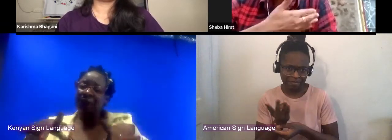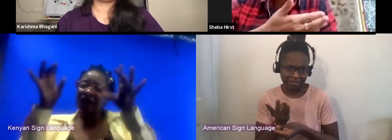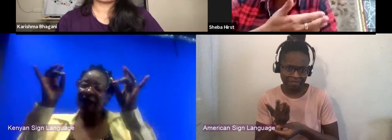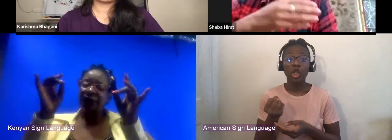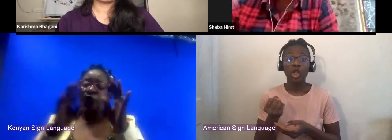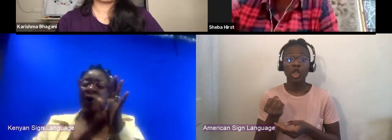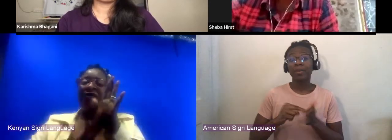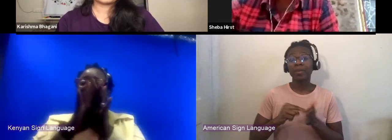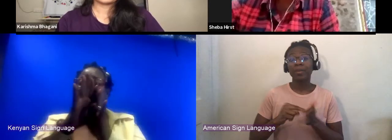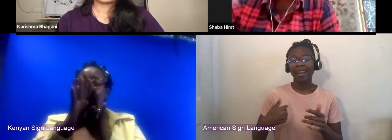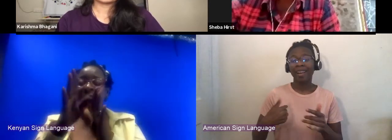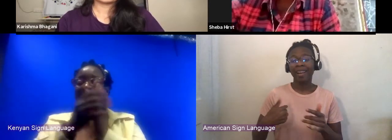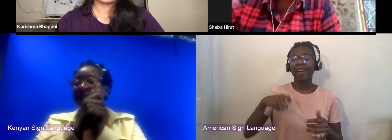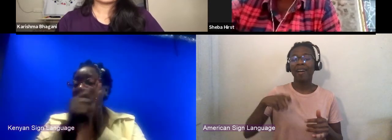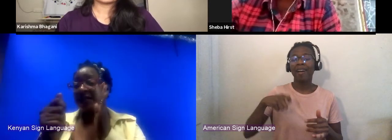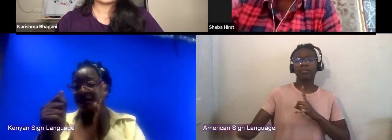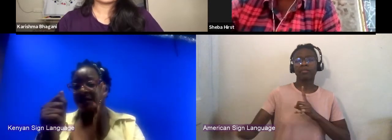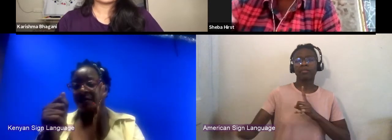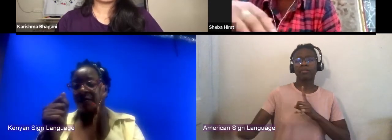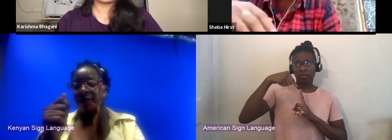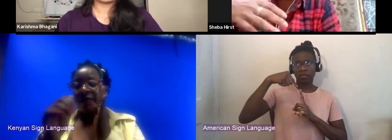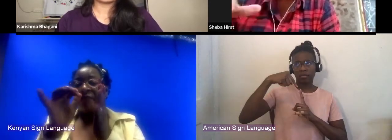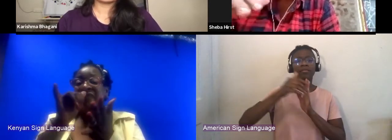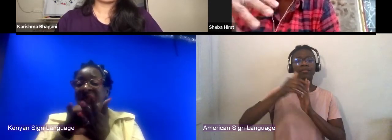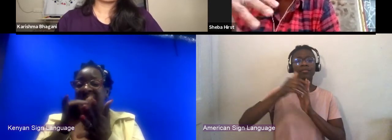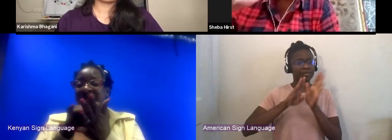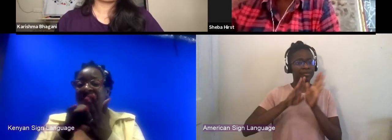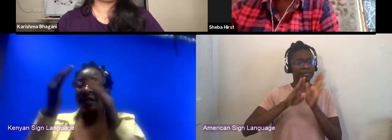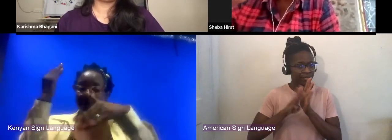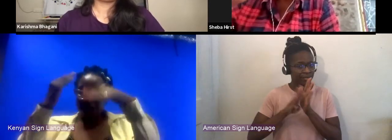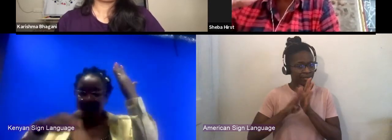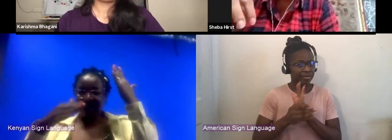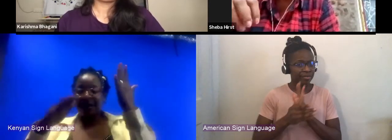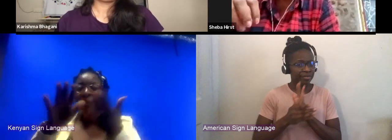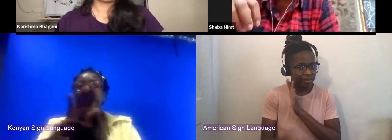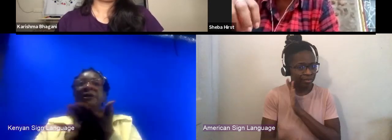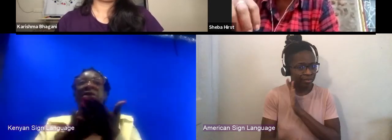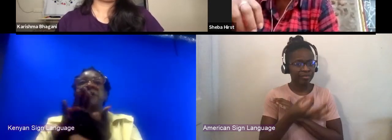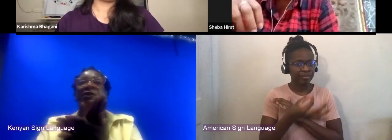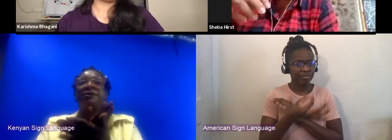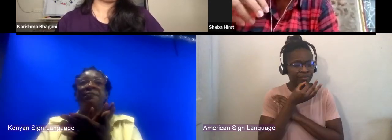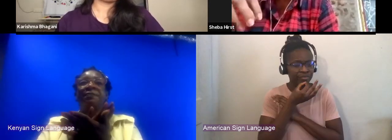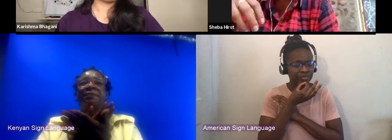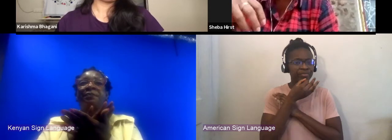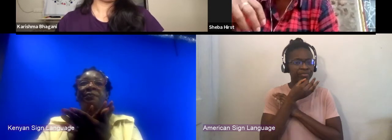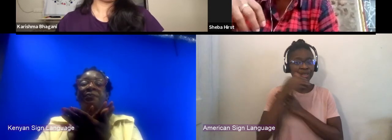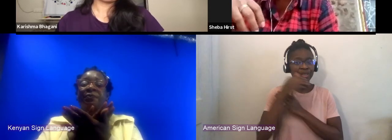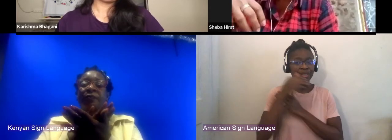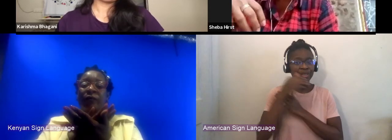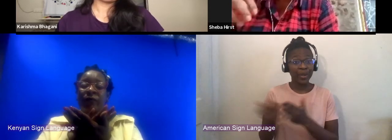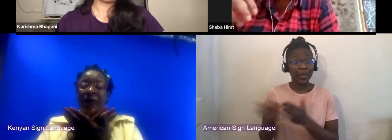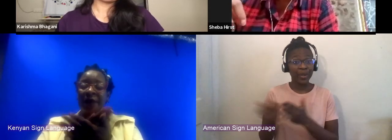that expertise basically in completely new areas. And sometimes having to really invent